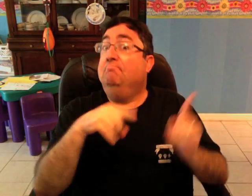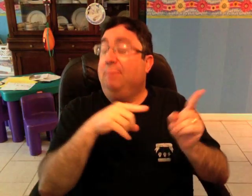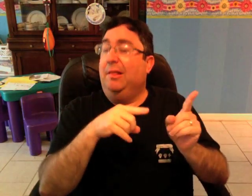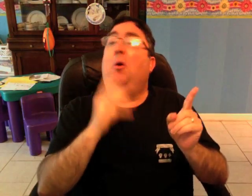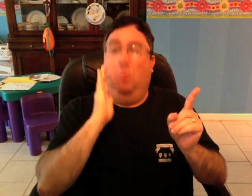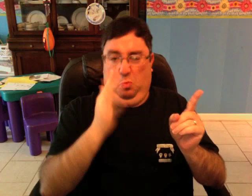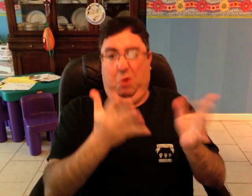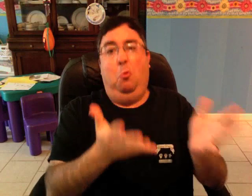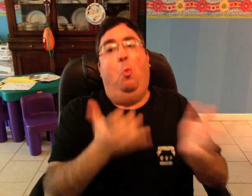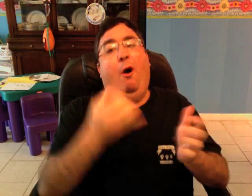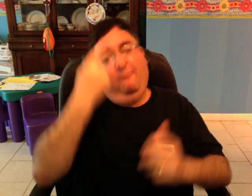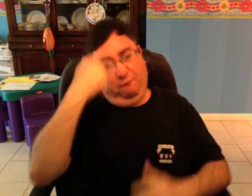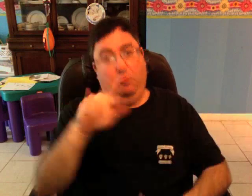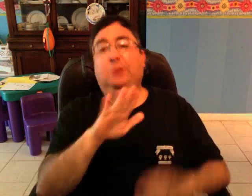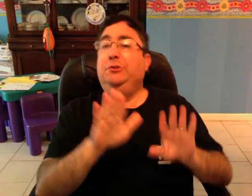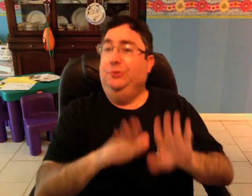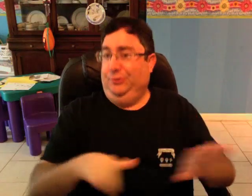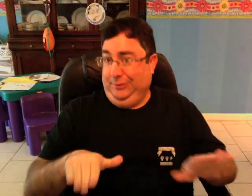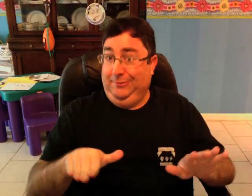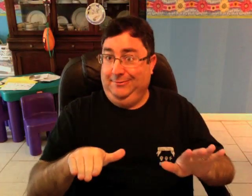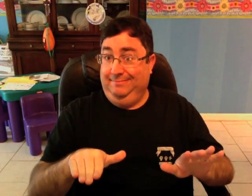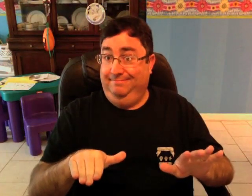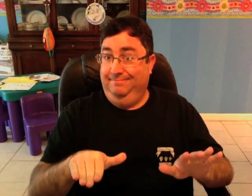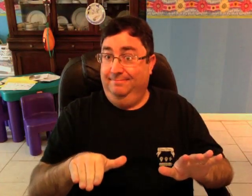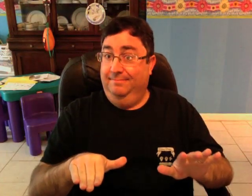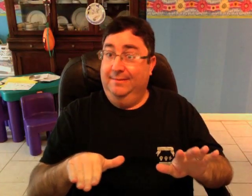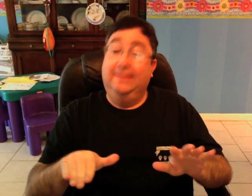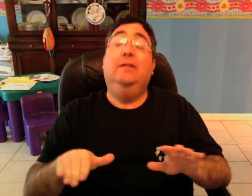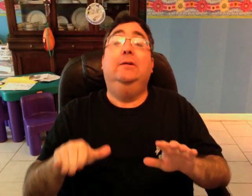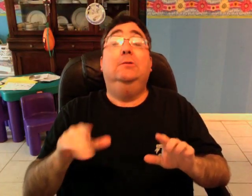They knew that these parents will want it for their children.